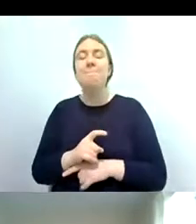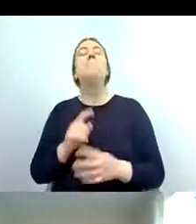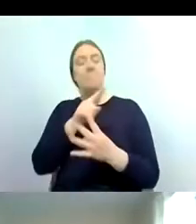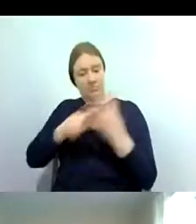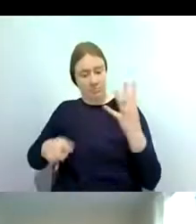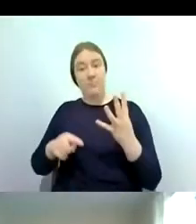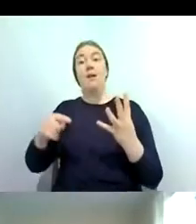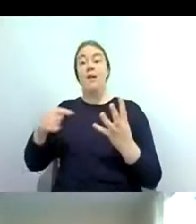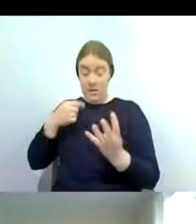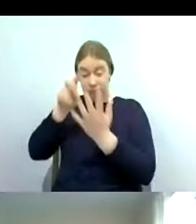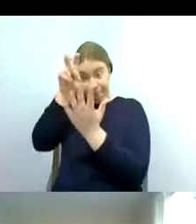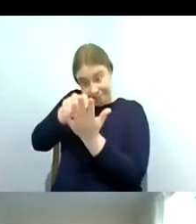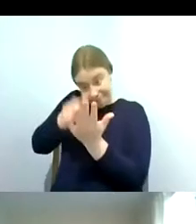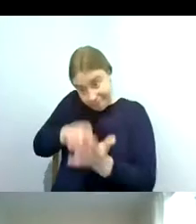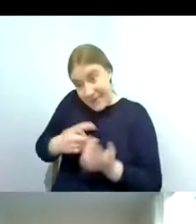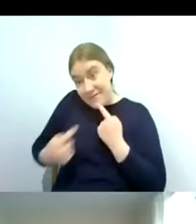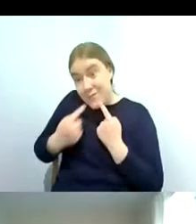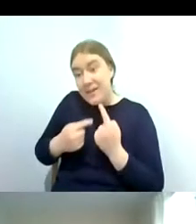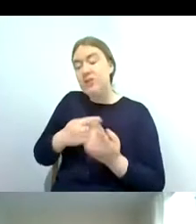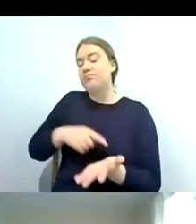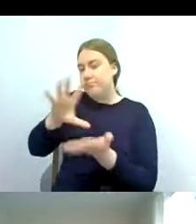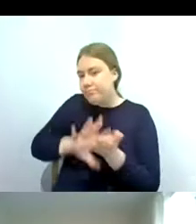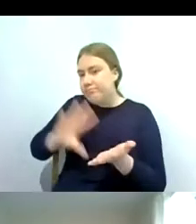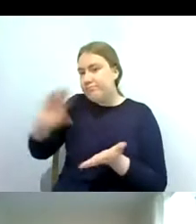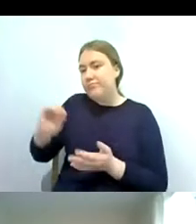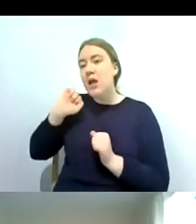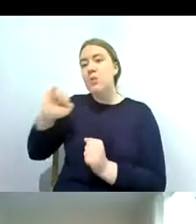riverflow partnership through their website and they've got a really easy form to do that